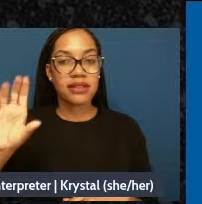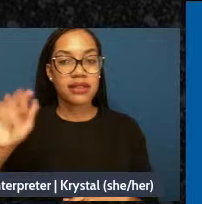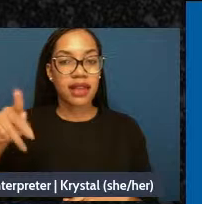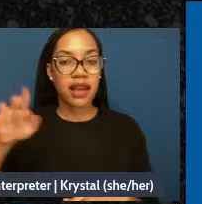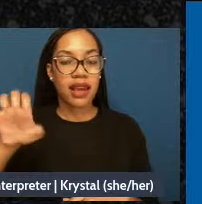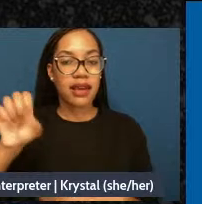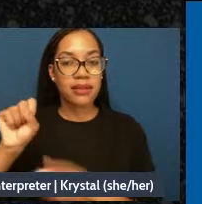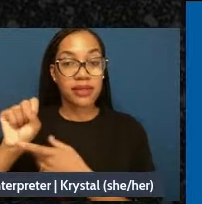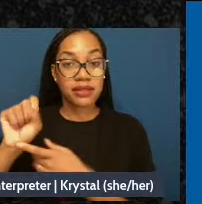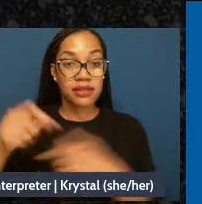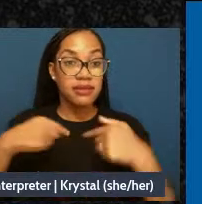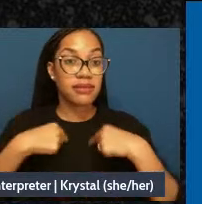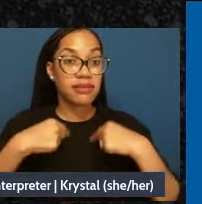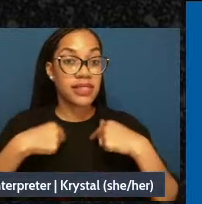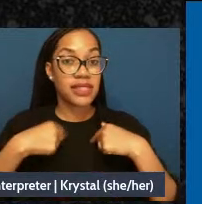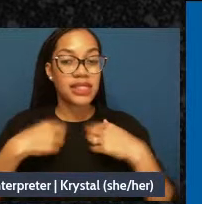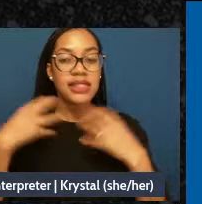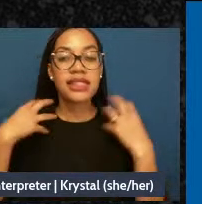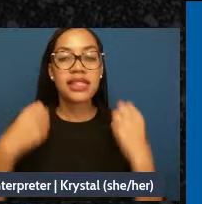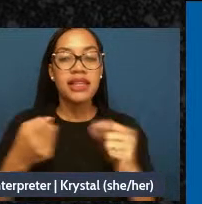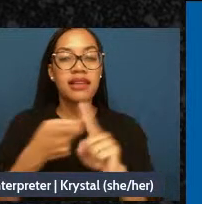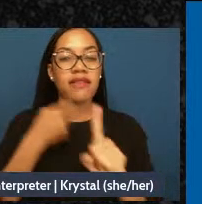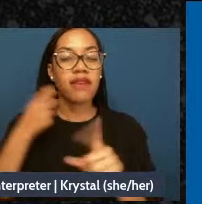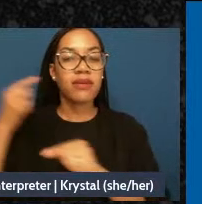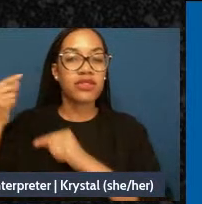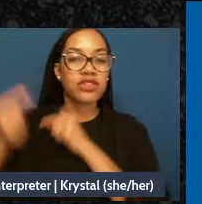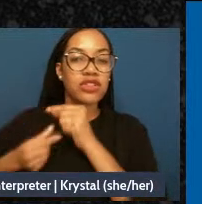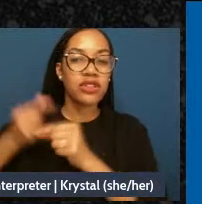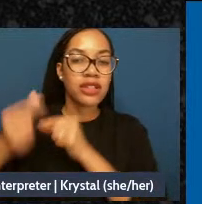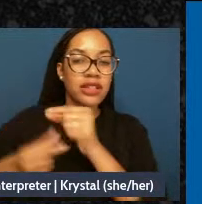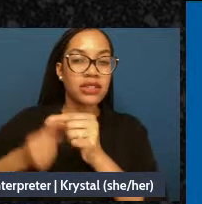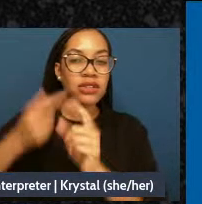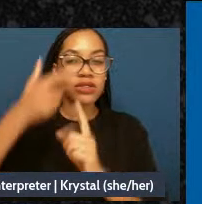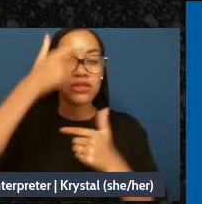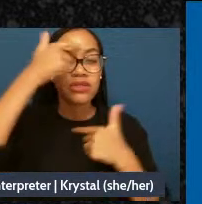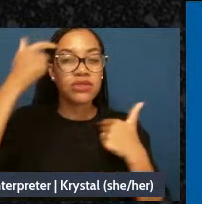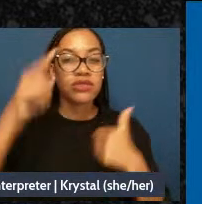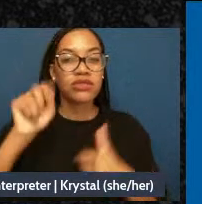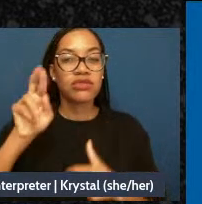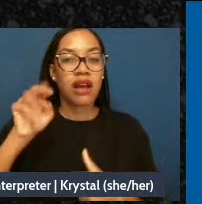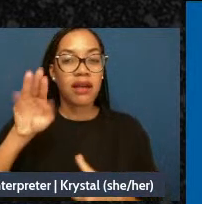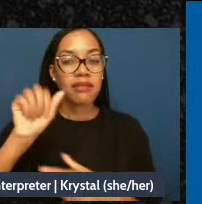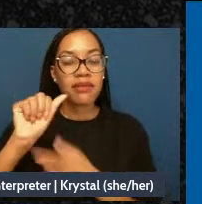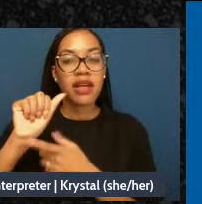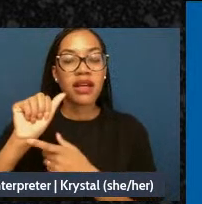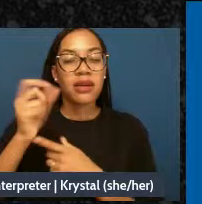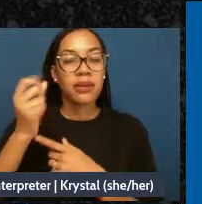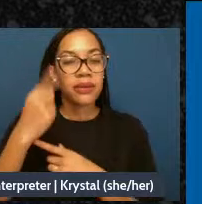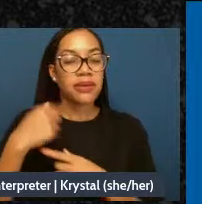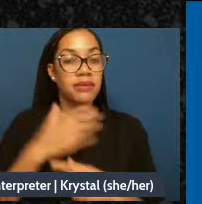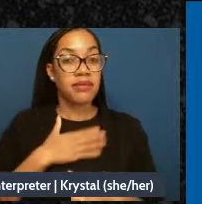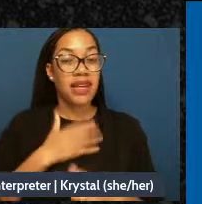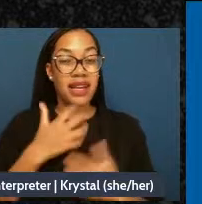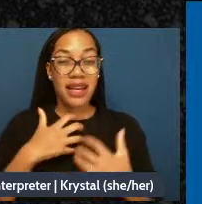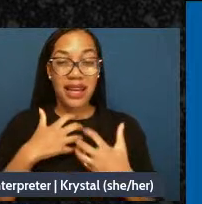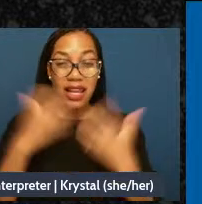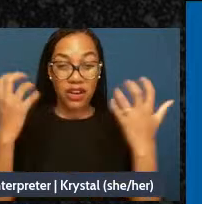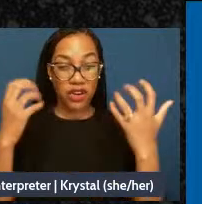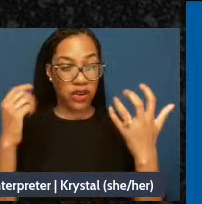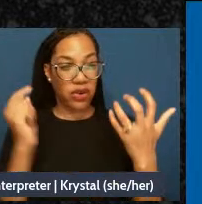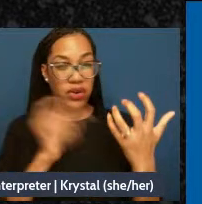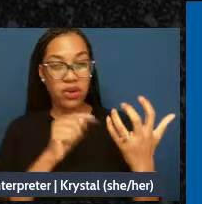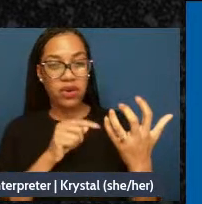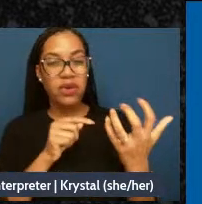trauma, what is the name and the story of my anger, right? So we will have that all for you